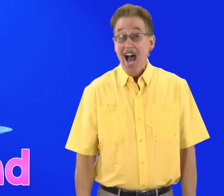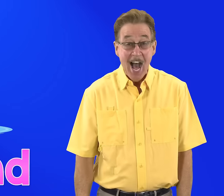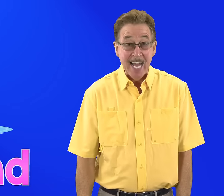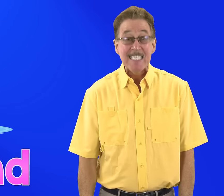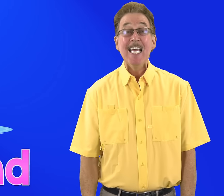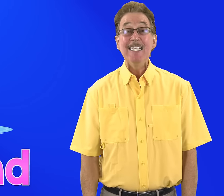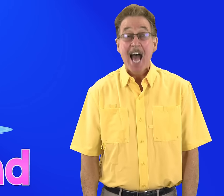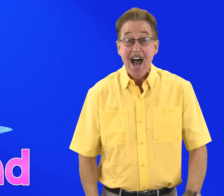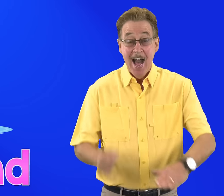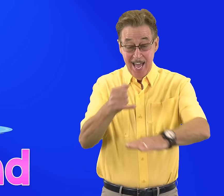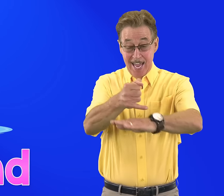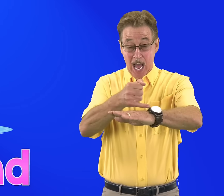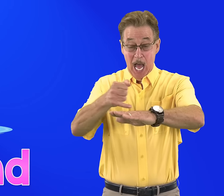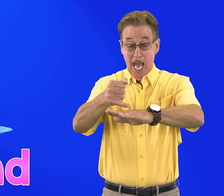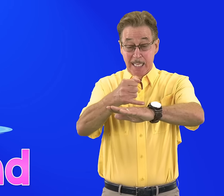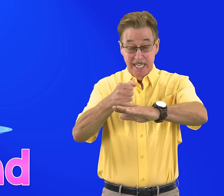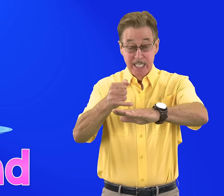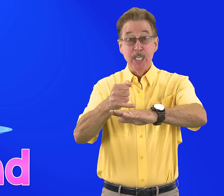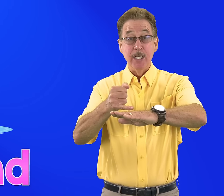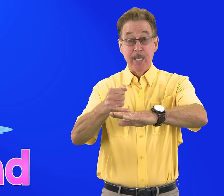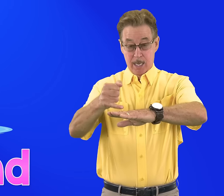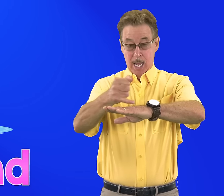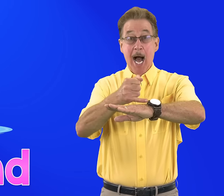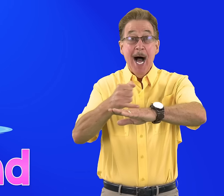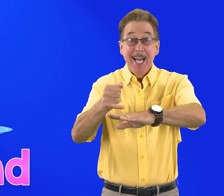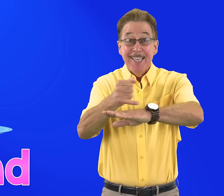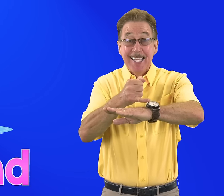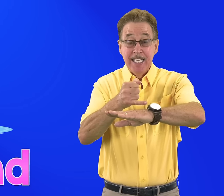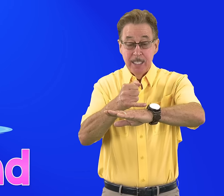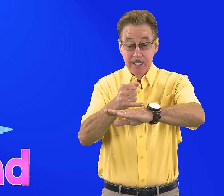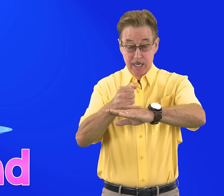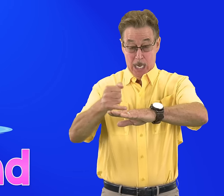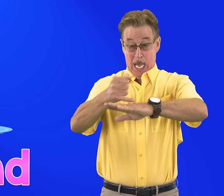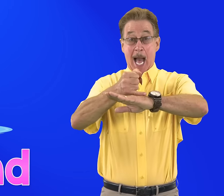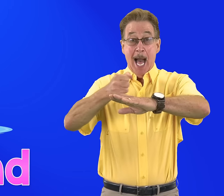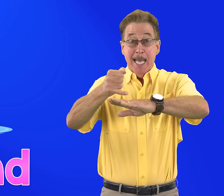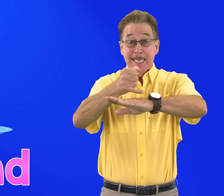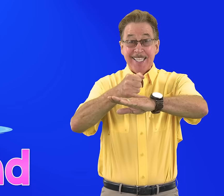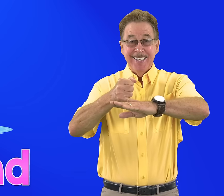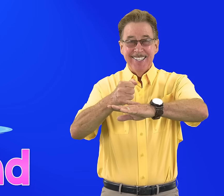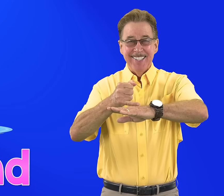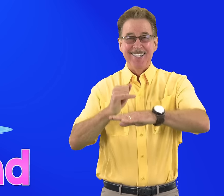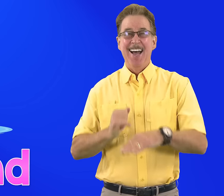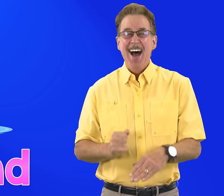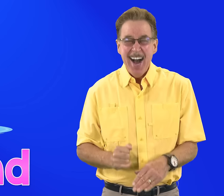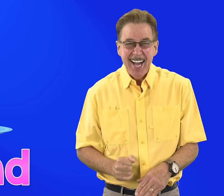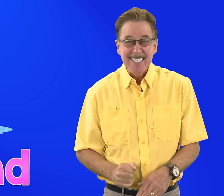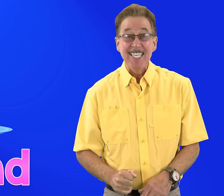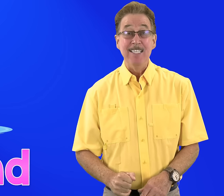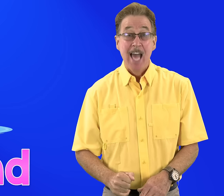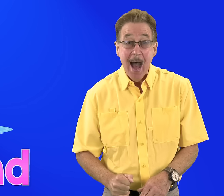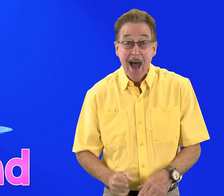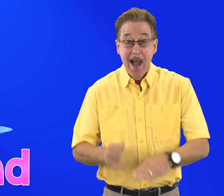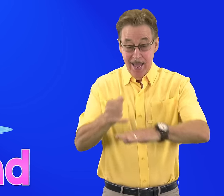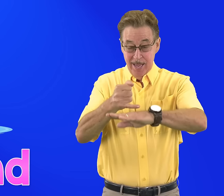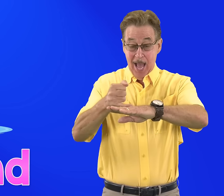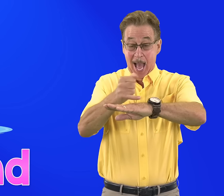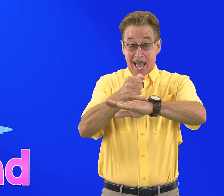I i says /i/ island, island, island I i says /i/ island